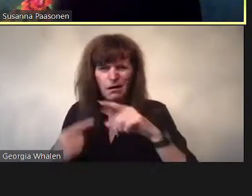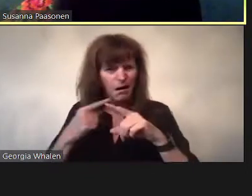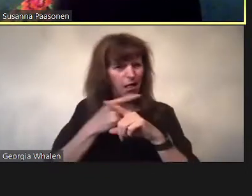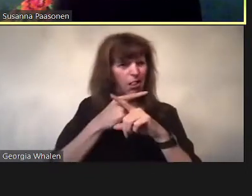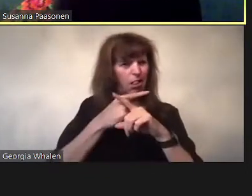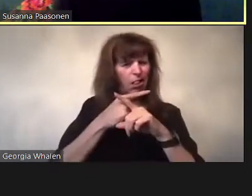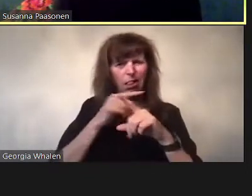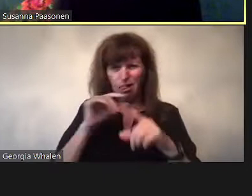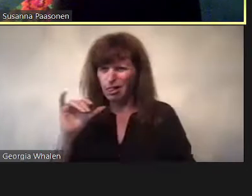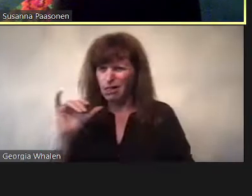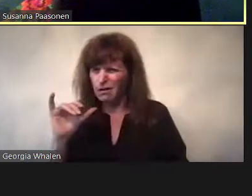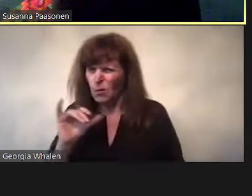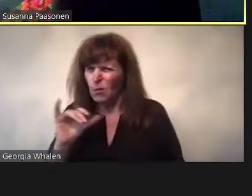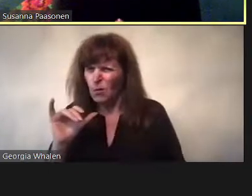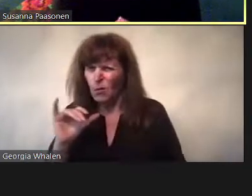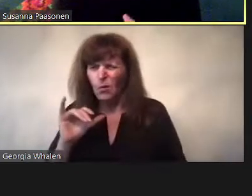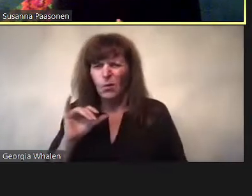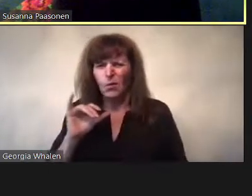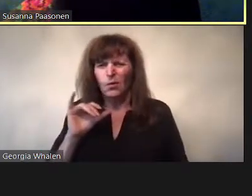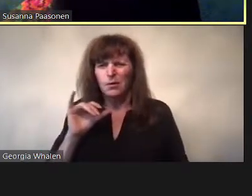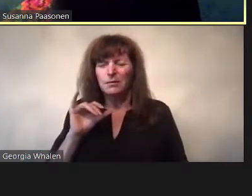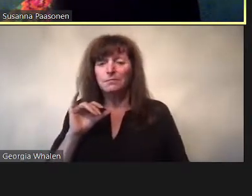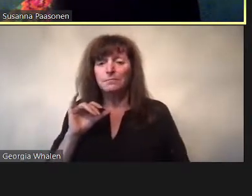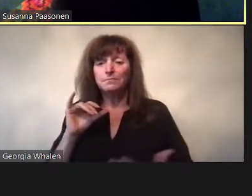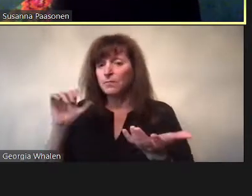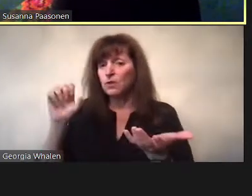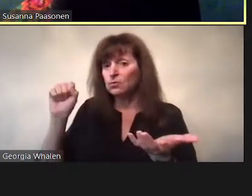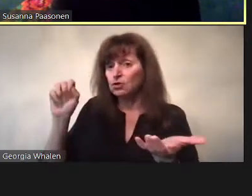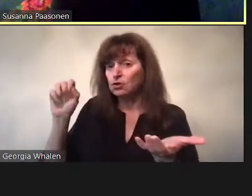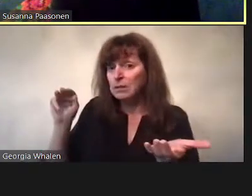the role of network media of infrastructure and intimacy has grown pronounced